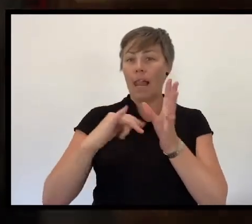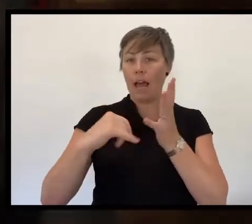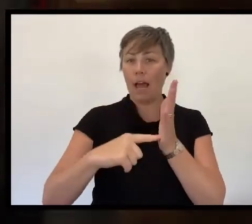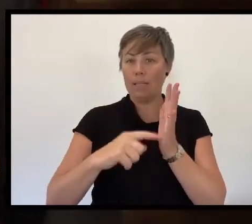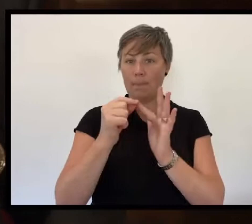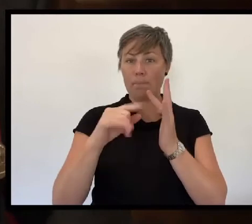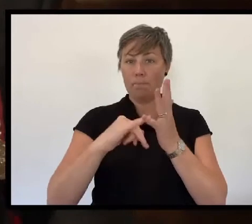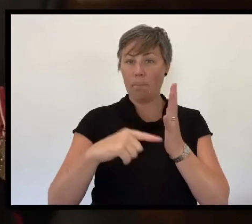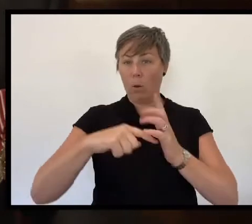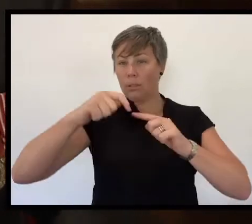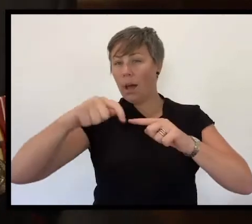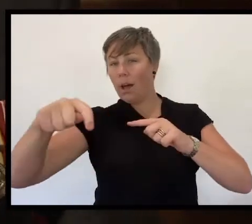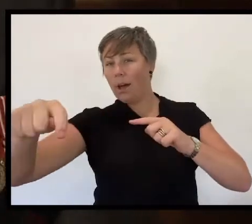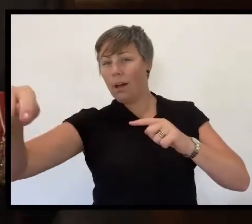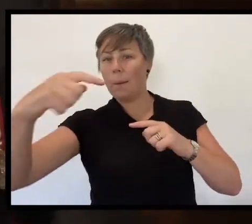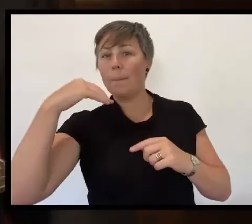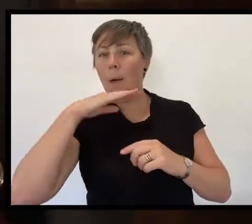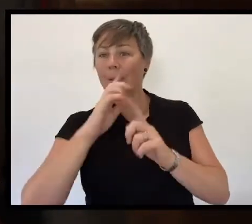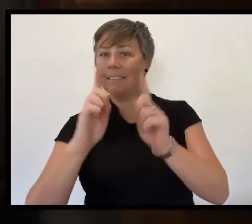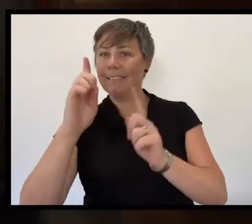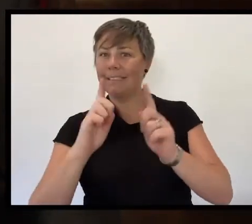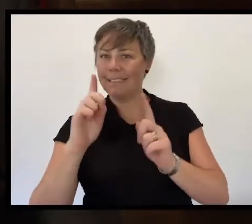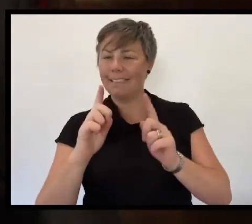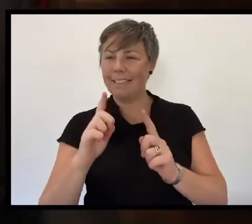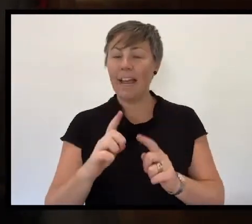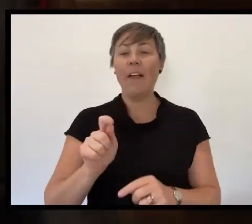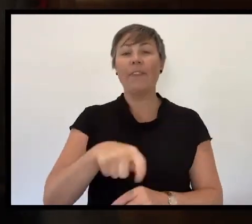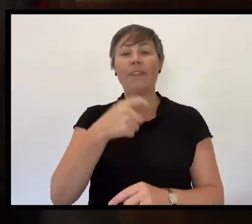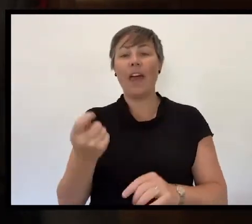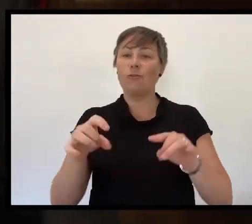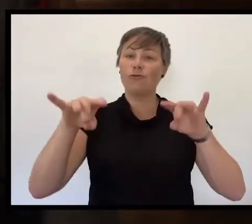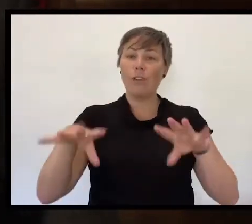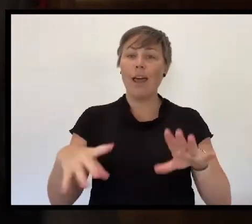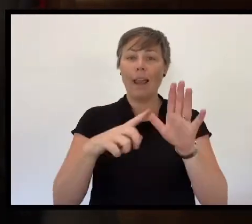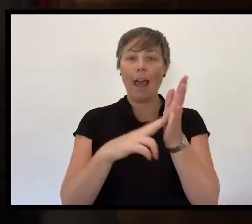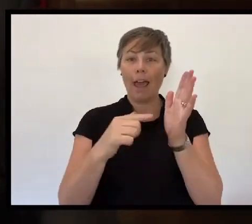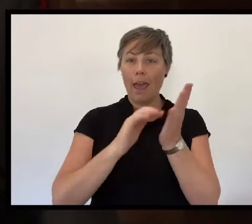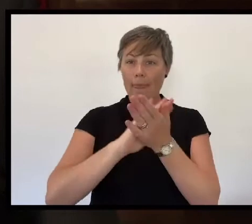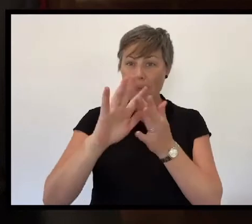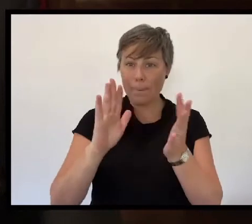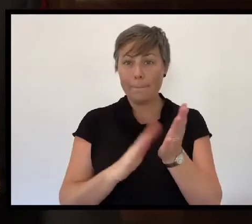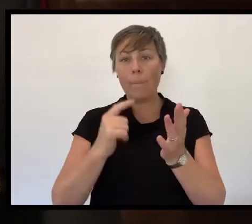The Australian National Anthem will be played before the Governor presents the Remembrance Day Address.